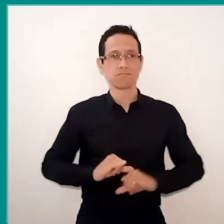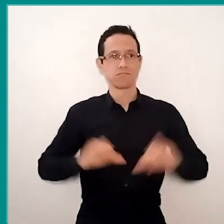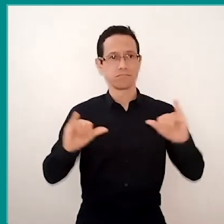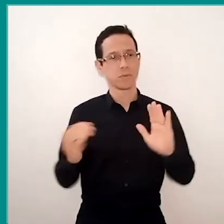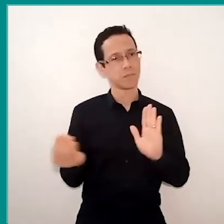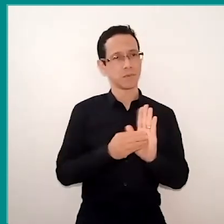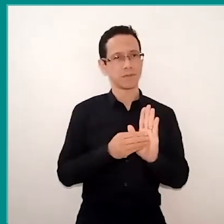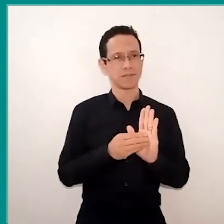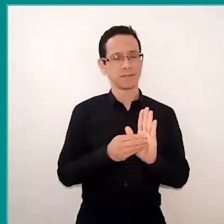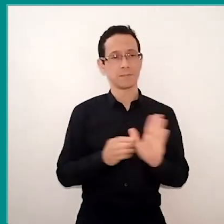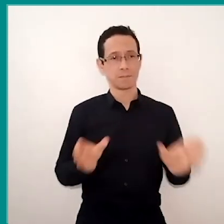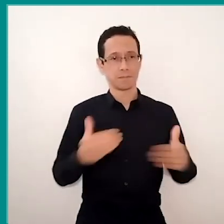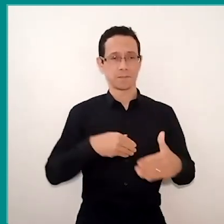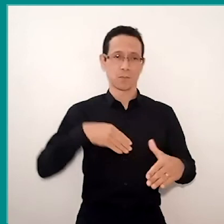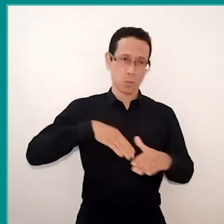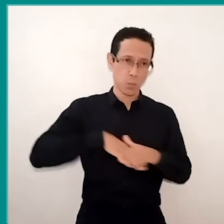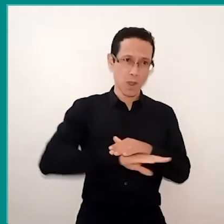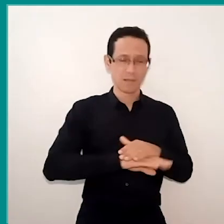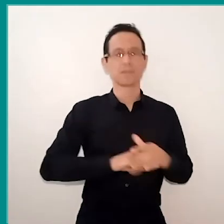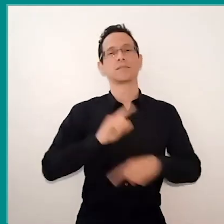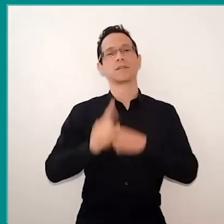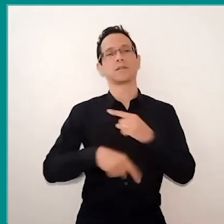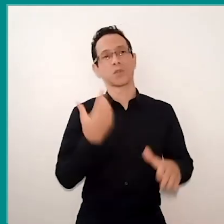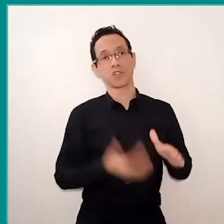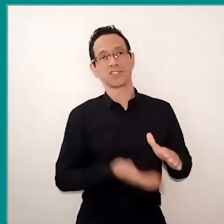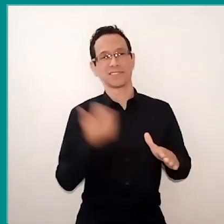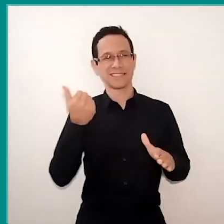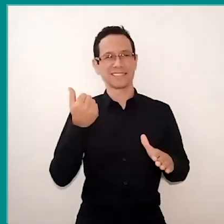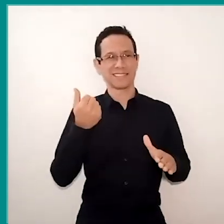and after they set a deadline for that box to be opened.